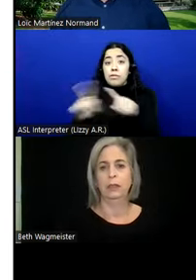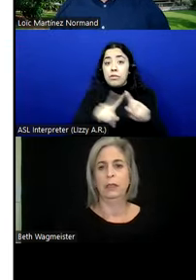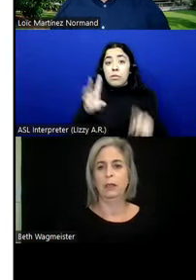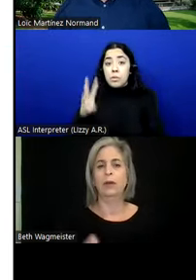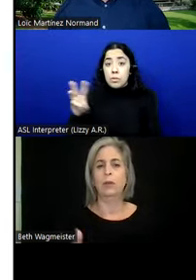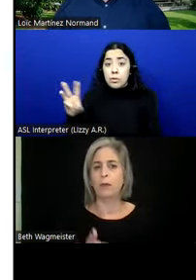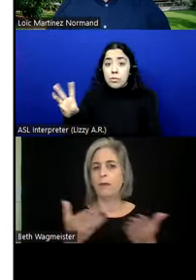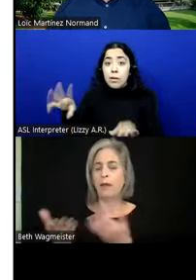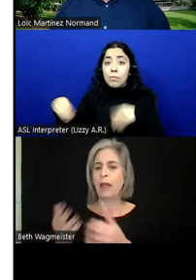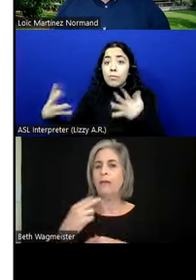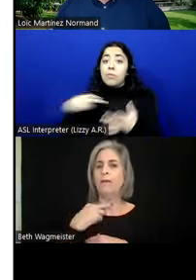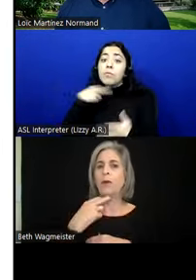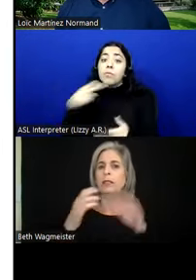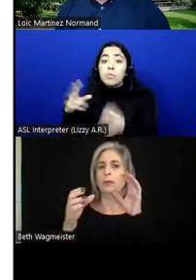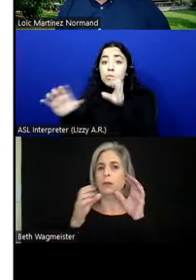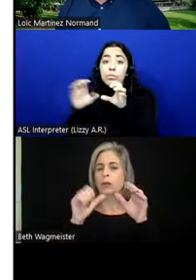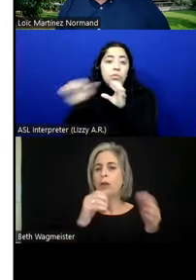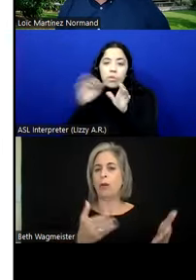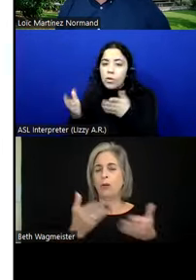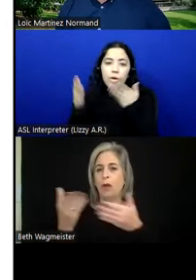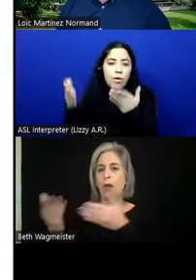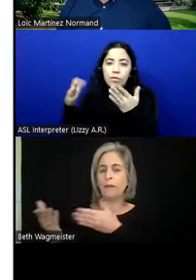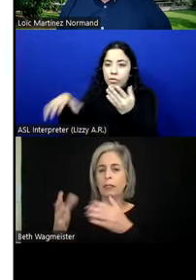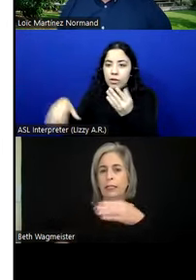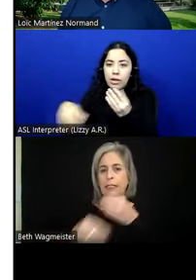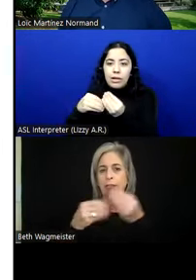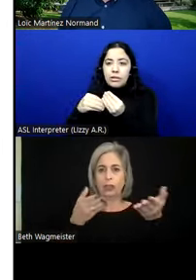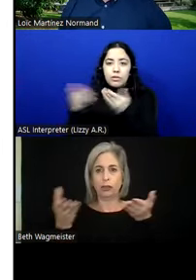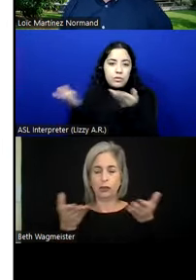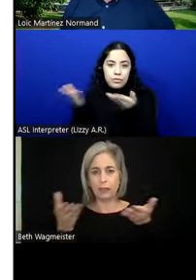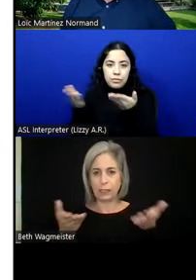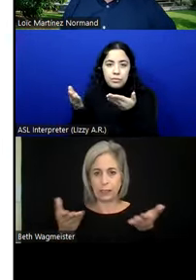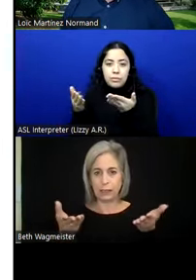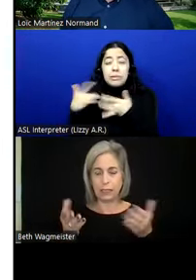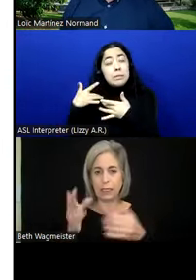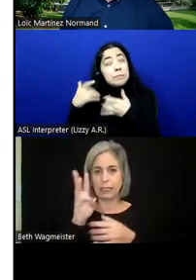communication do not offer these additional services. So in many cases 6.4 does not apply.